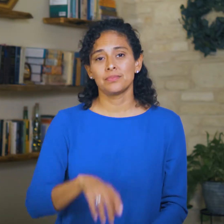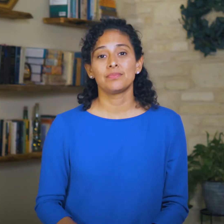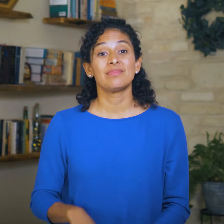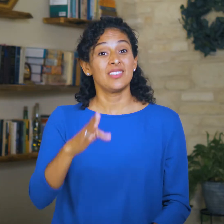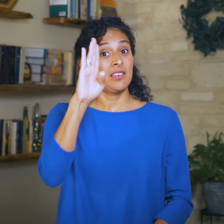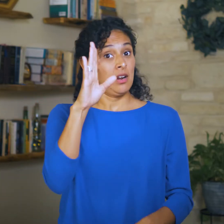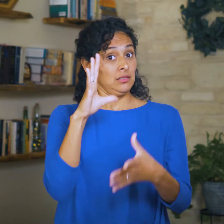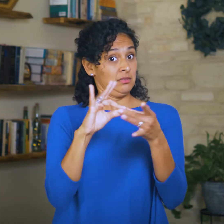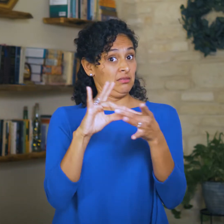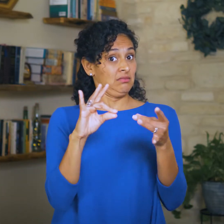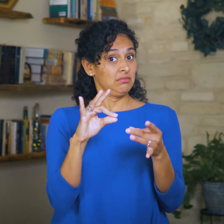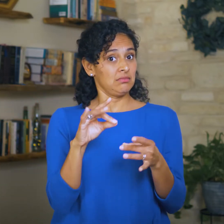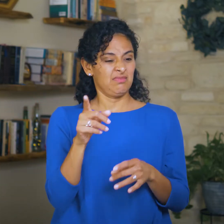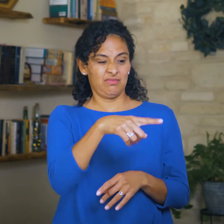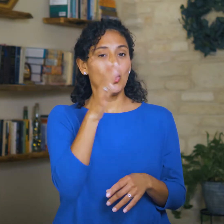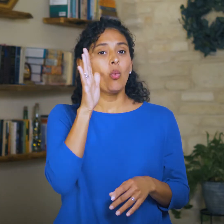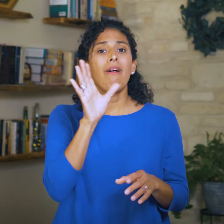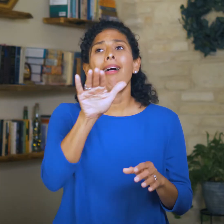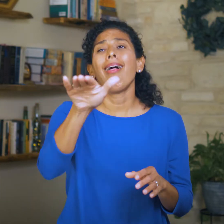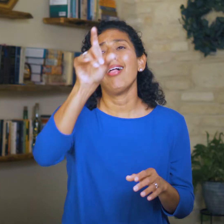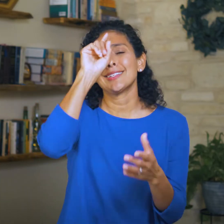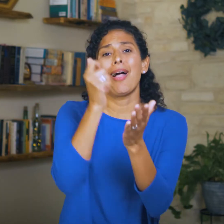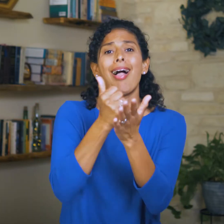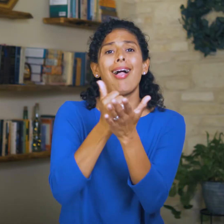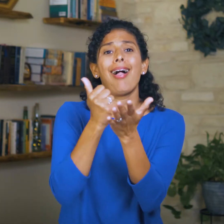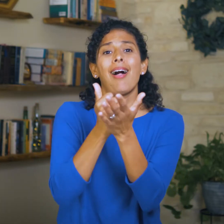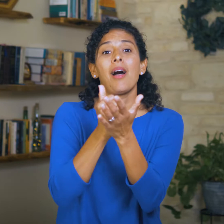God says they’ll seek help from Egypt